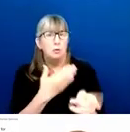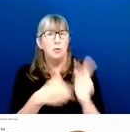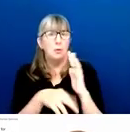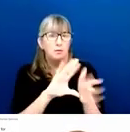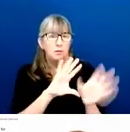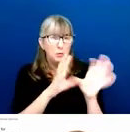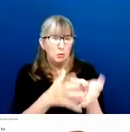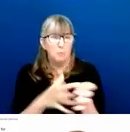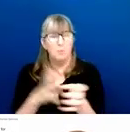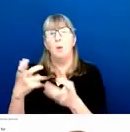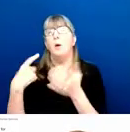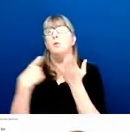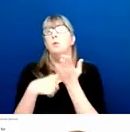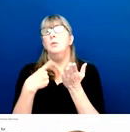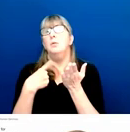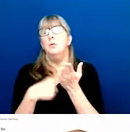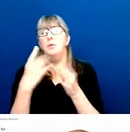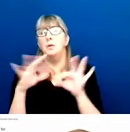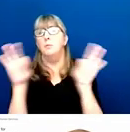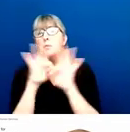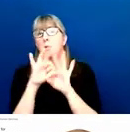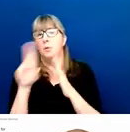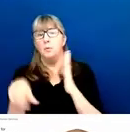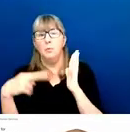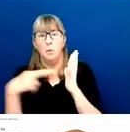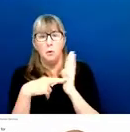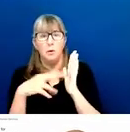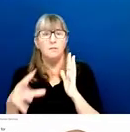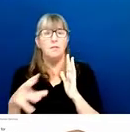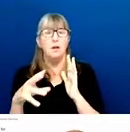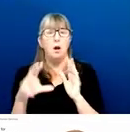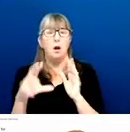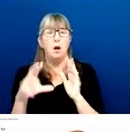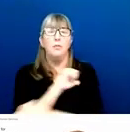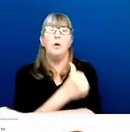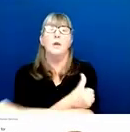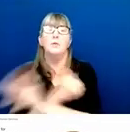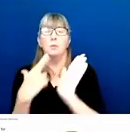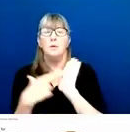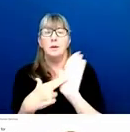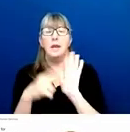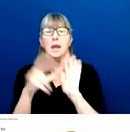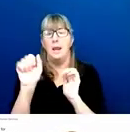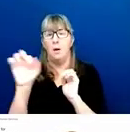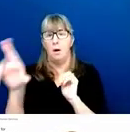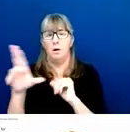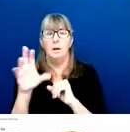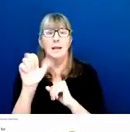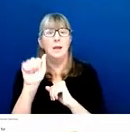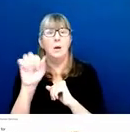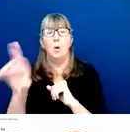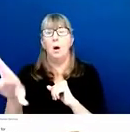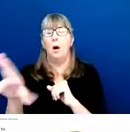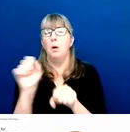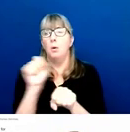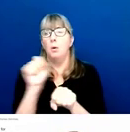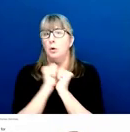of the authorized organizational representative, or AOR. The principle investigator in the AOR work hand in hand throughout this cycle.